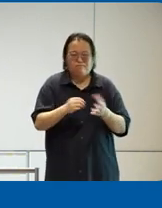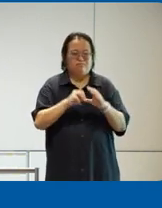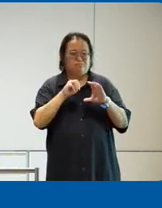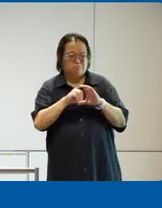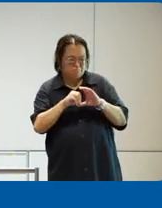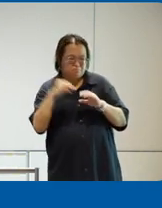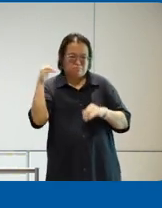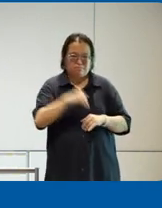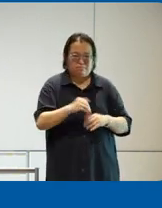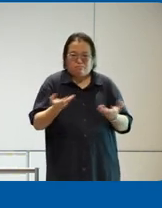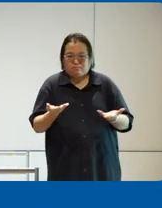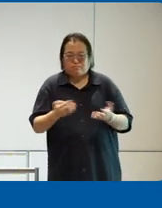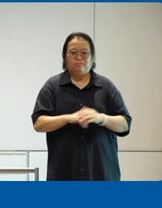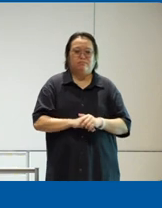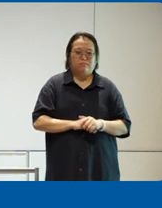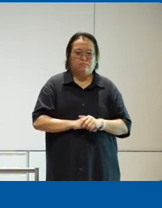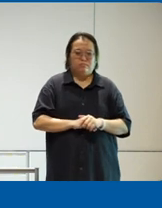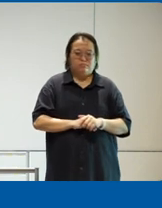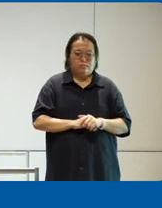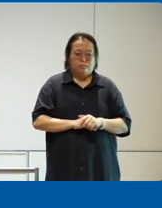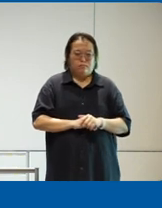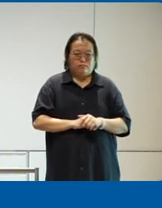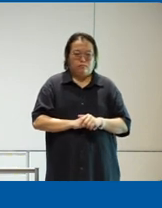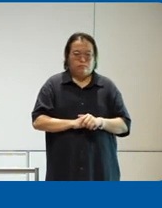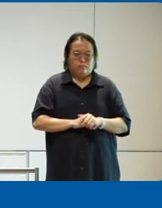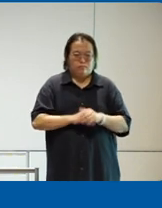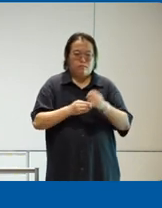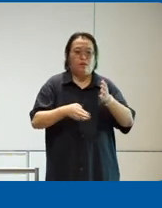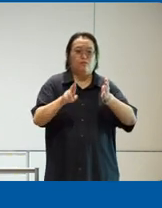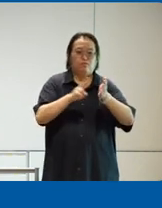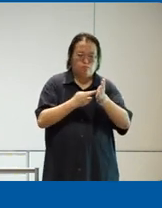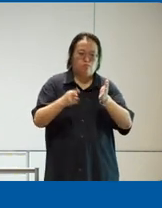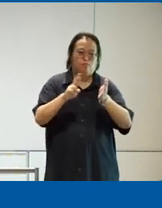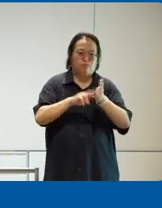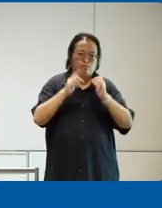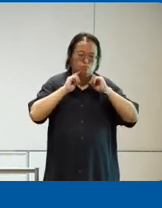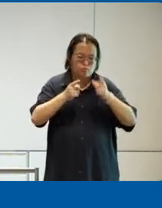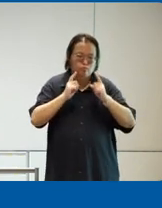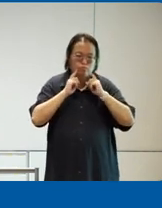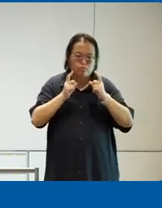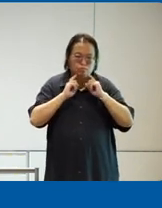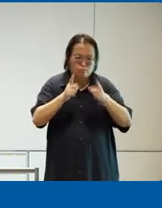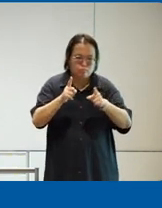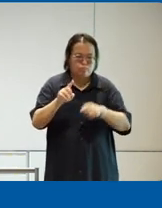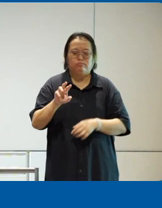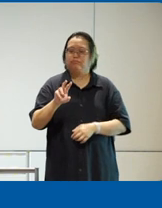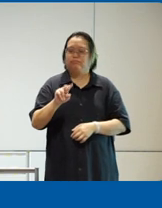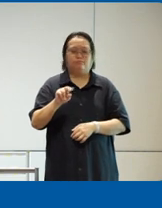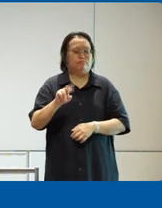application developers and the repeated uh message that we give everybody is no accessibility drives